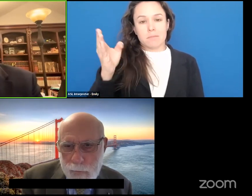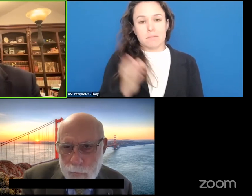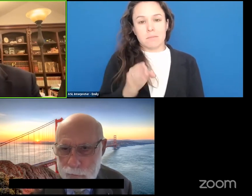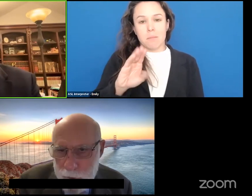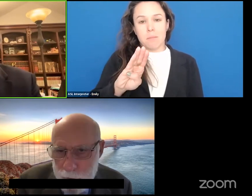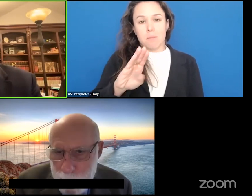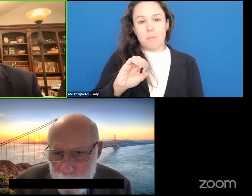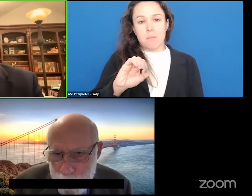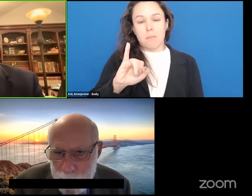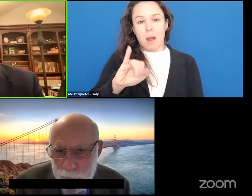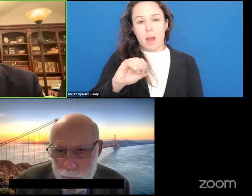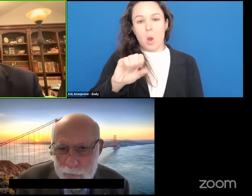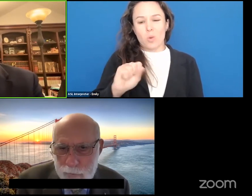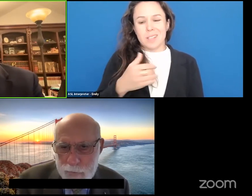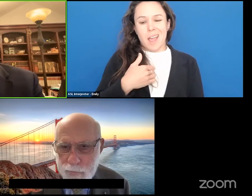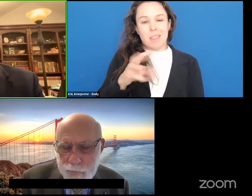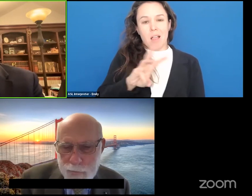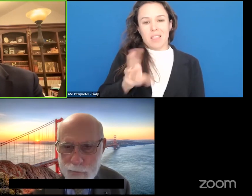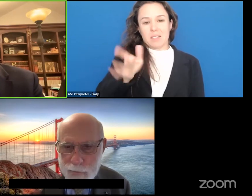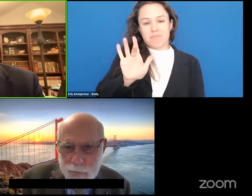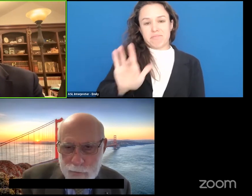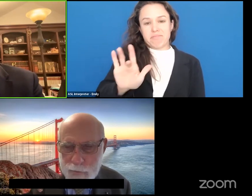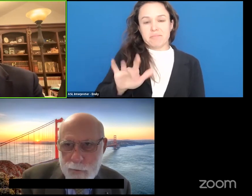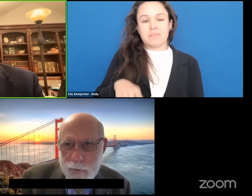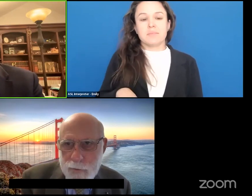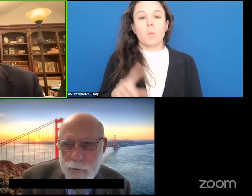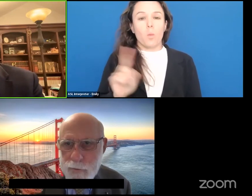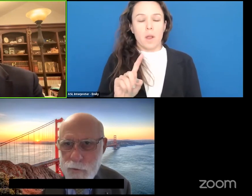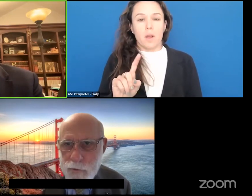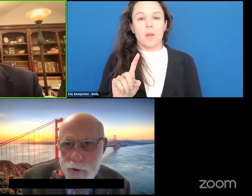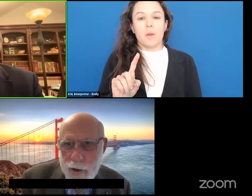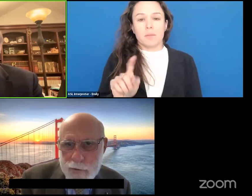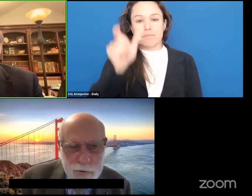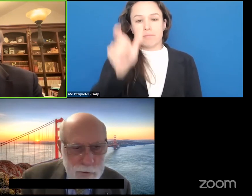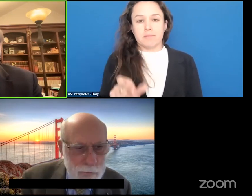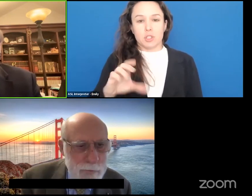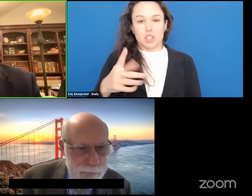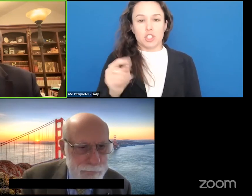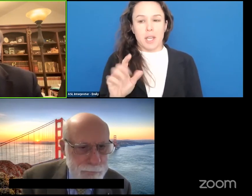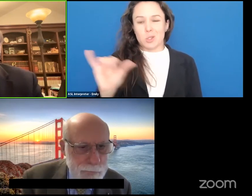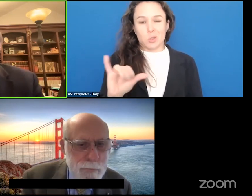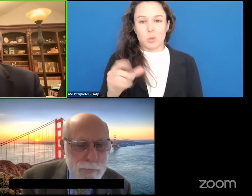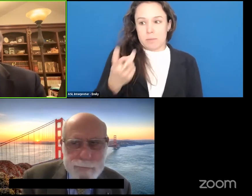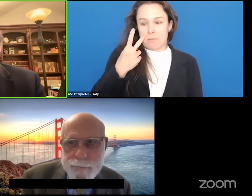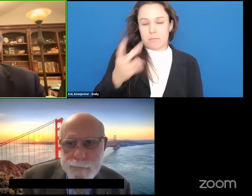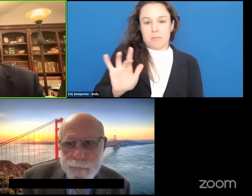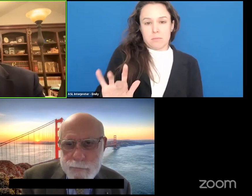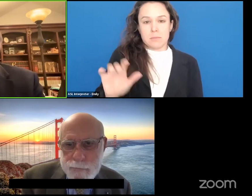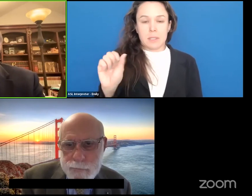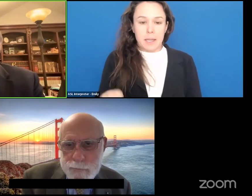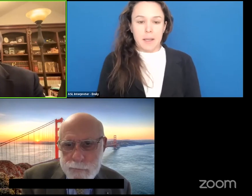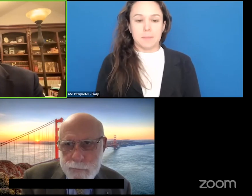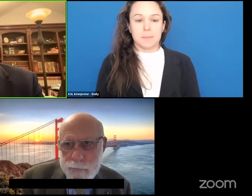put that link into the chat as well so that you can see it so that's a great opportunity